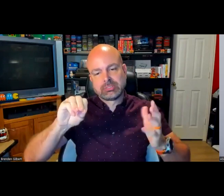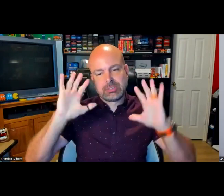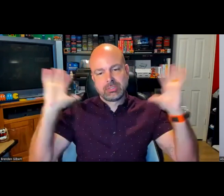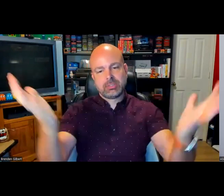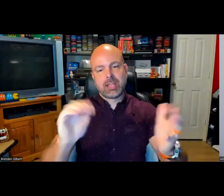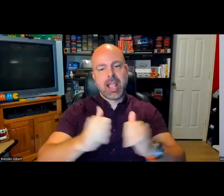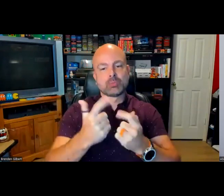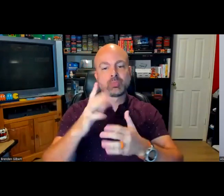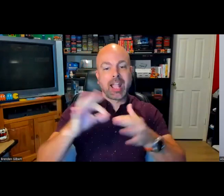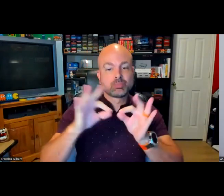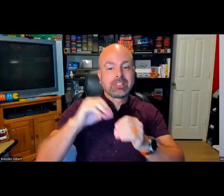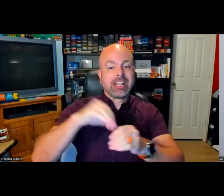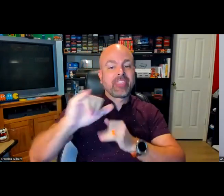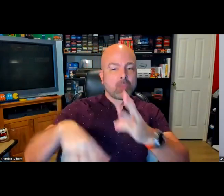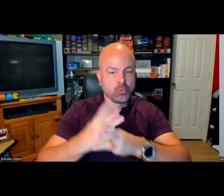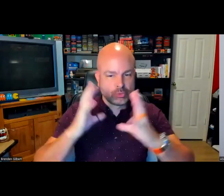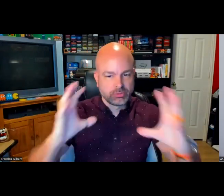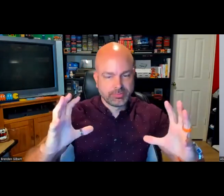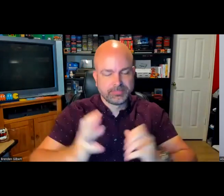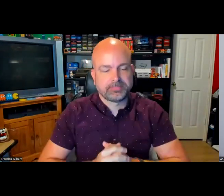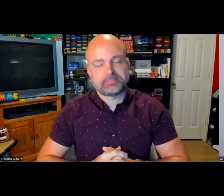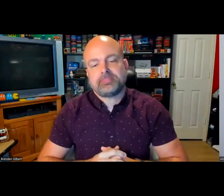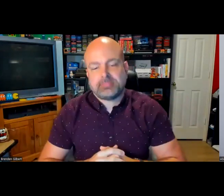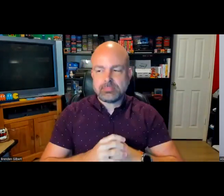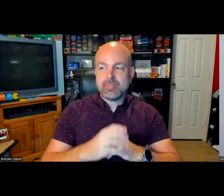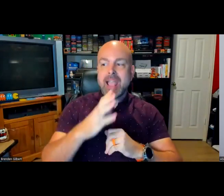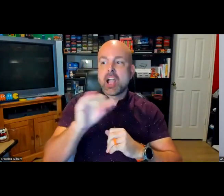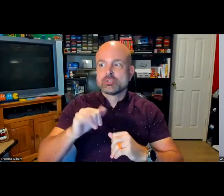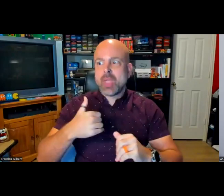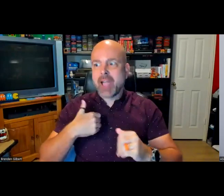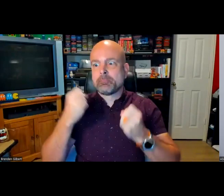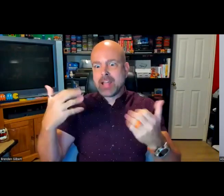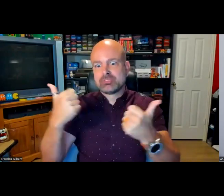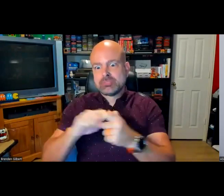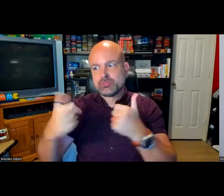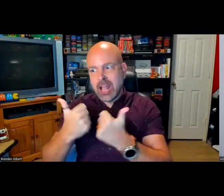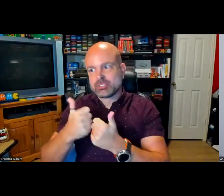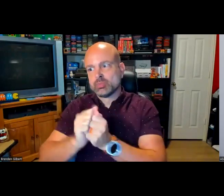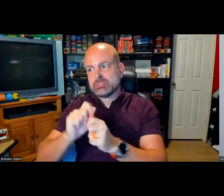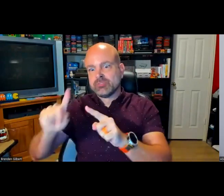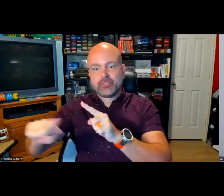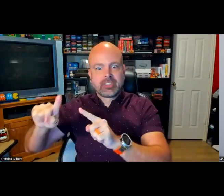challenges in the 360 world. How do we have captions available